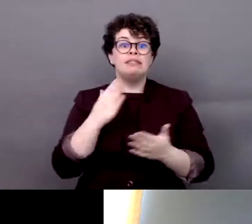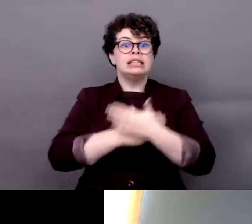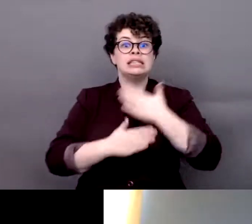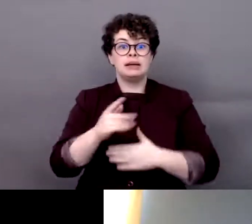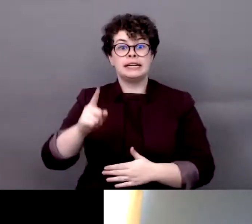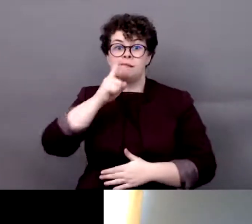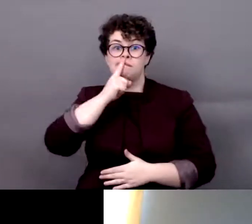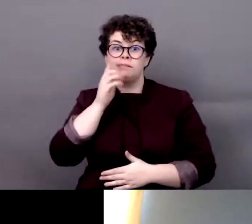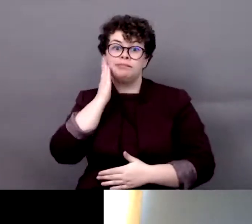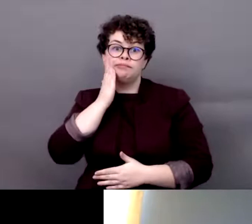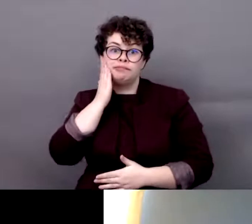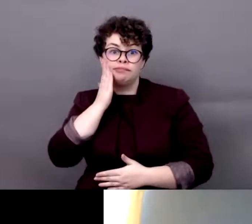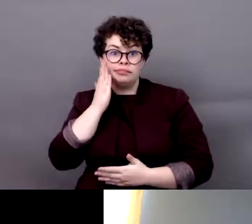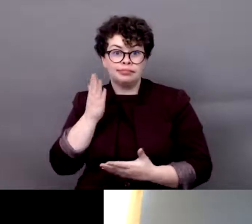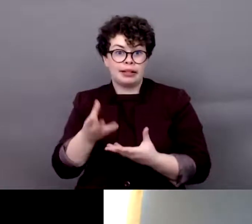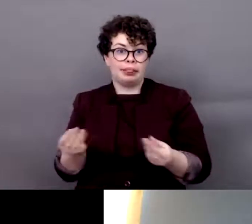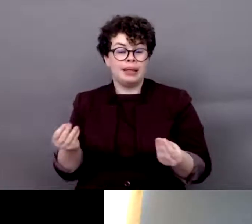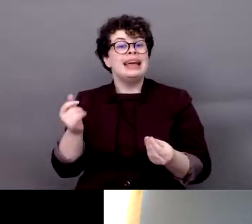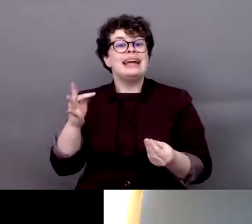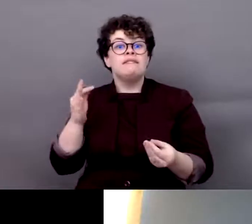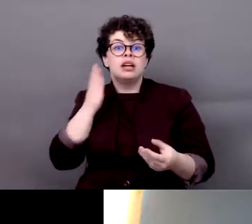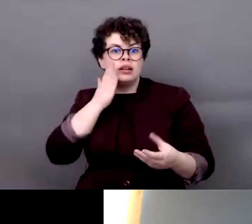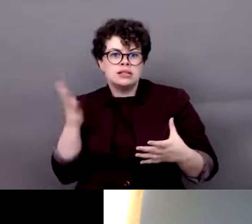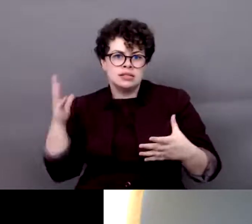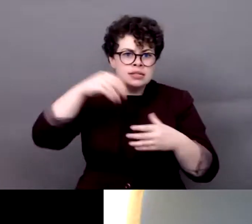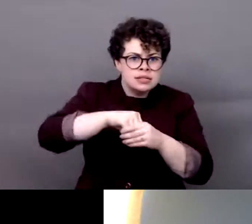intersectional approach maybe we can approve the life of most persons with